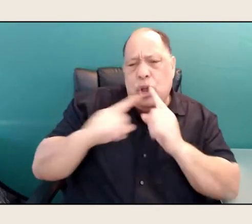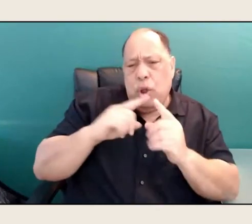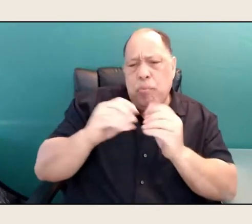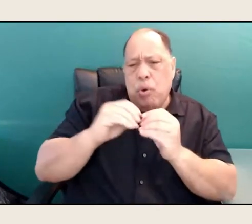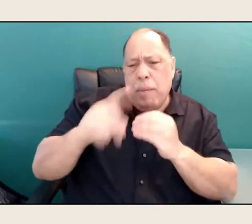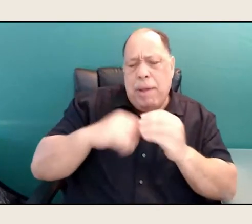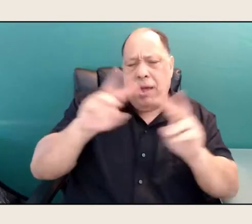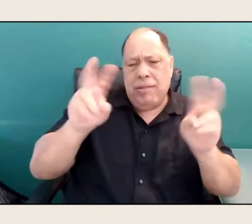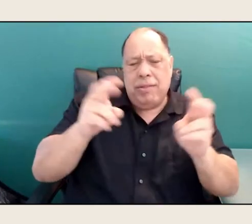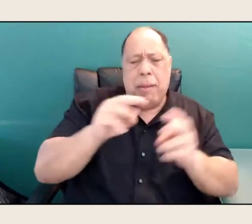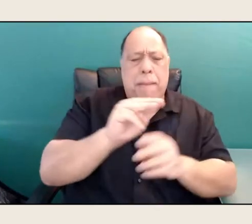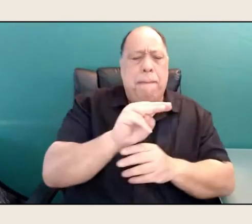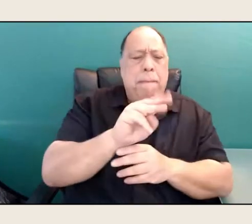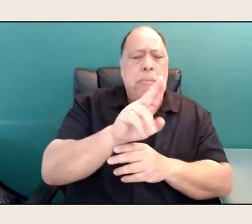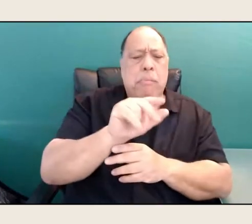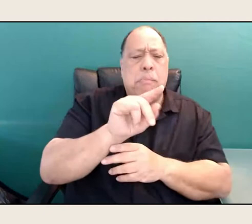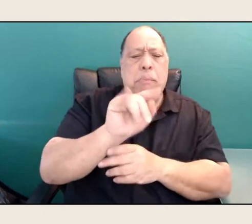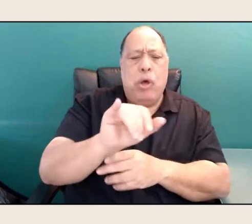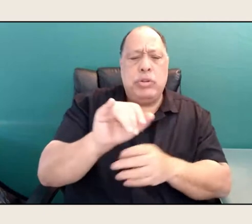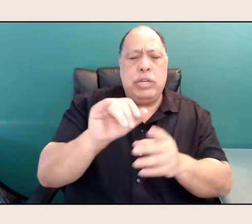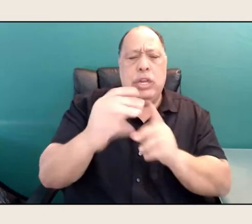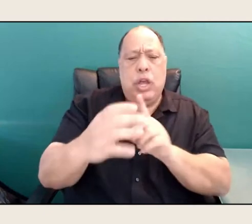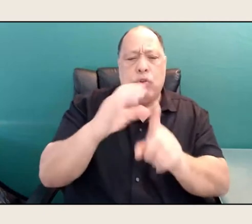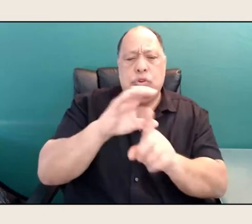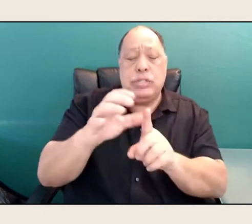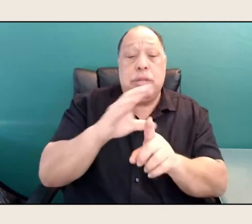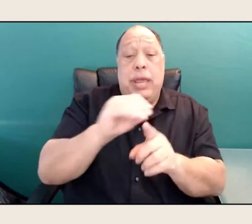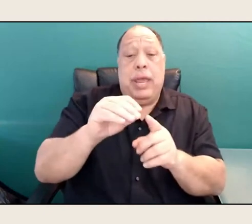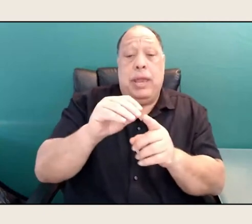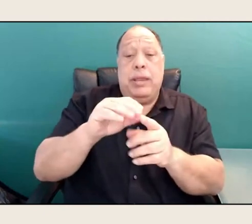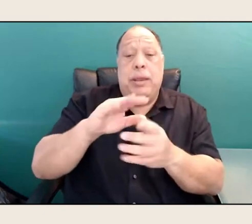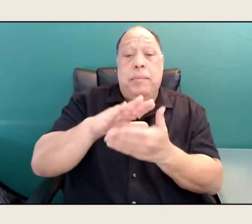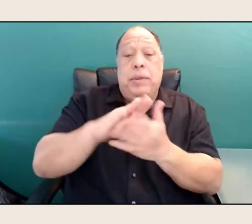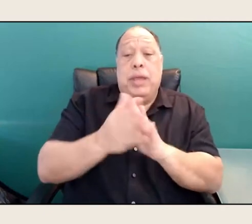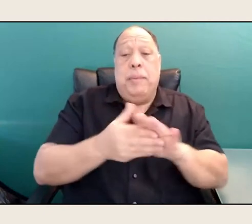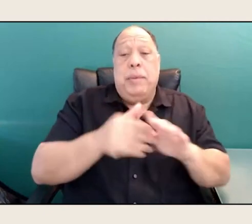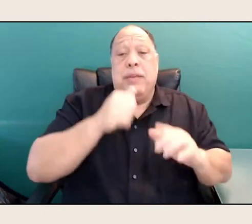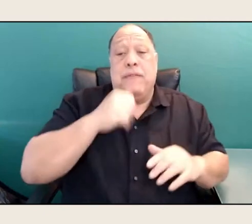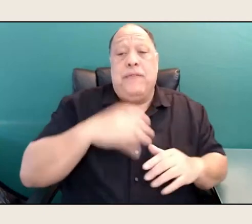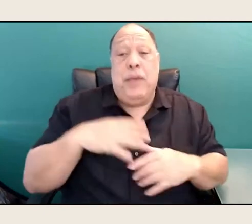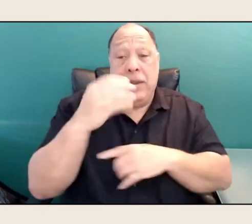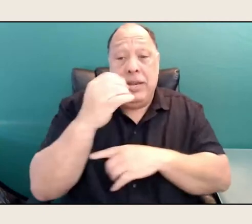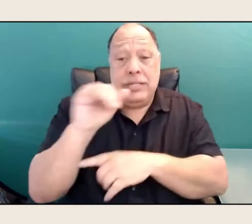and also coming into feminism? Yes, that was University of New Mexico.